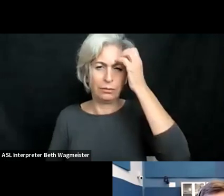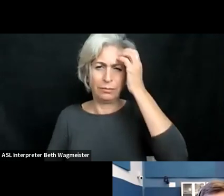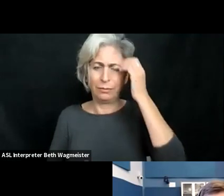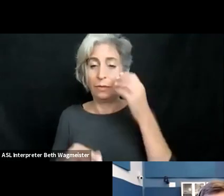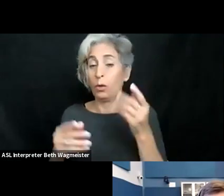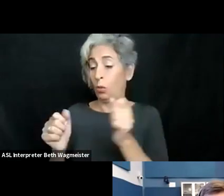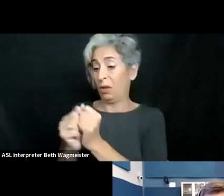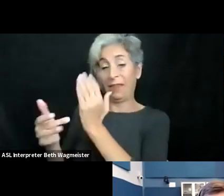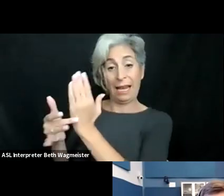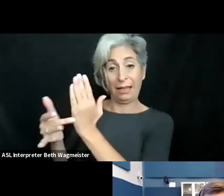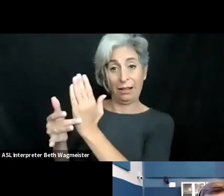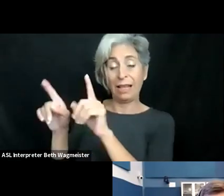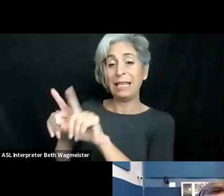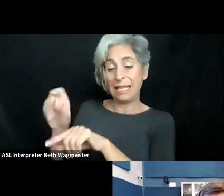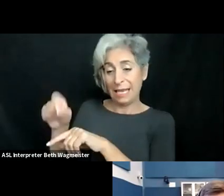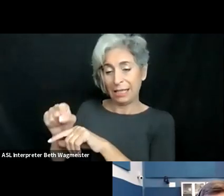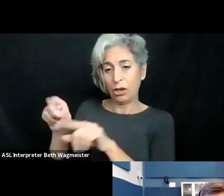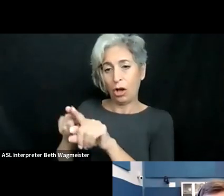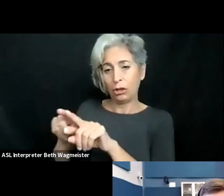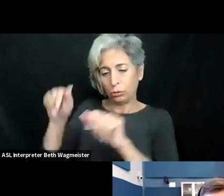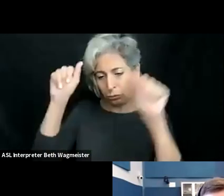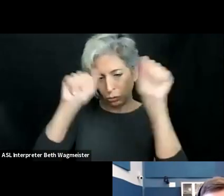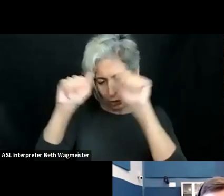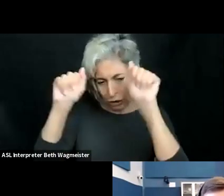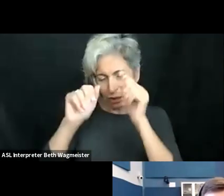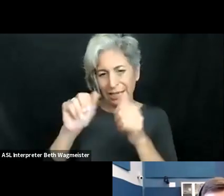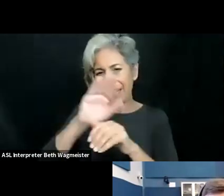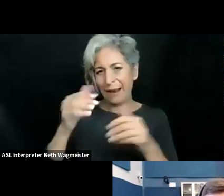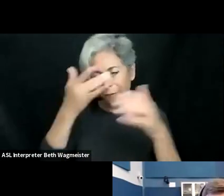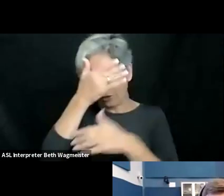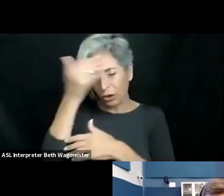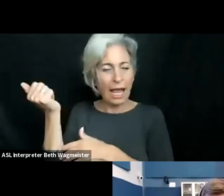biological -- again, ask for strategic reactions.